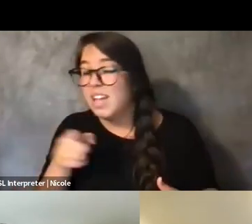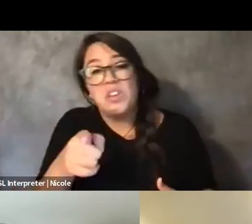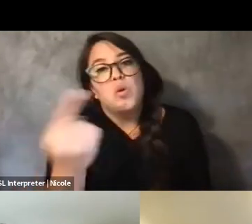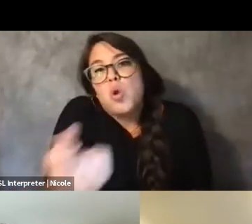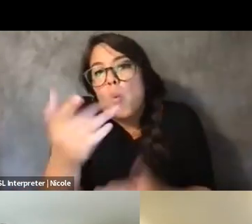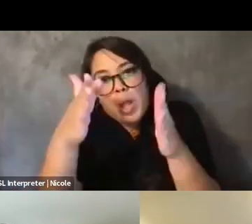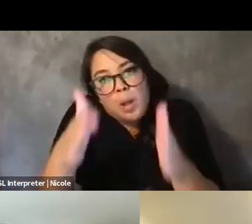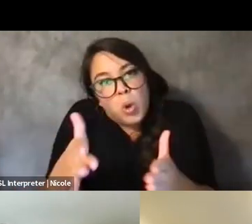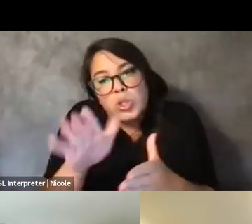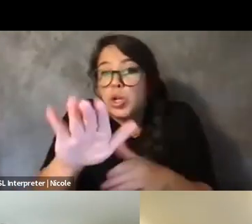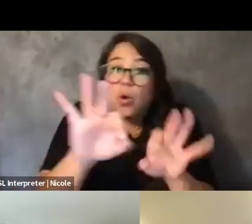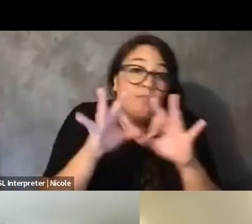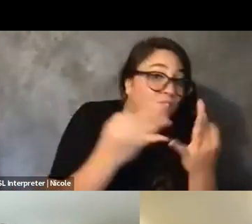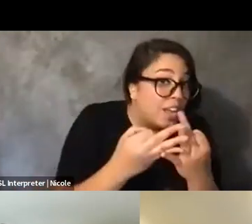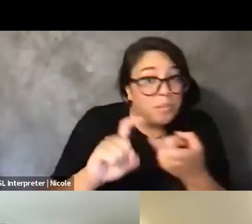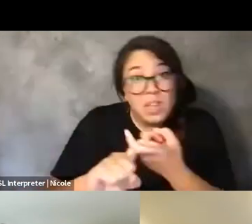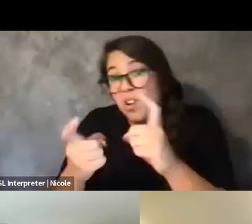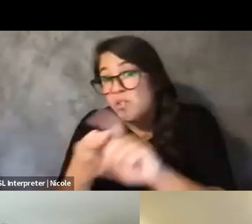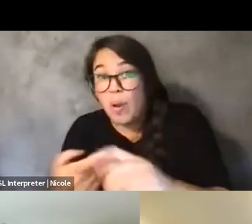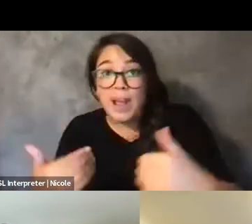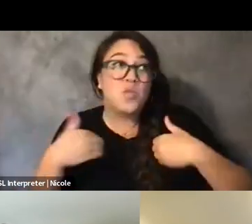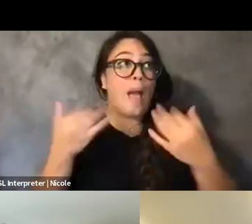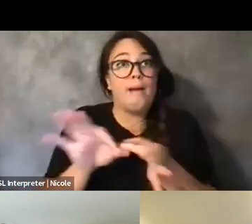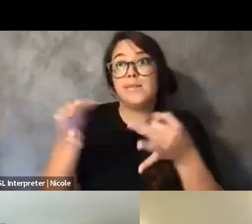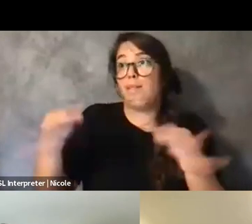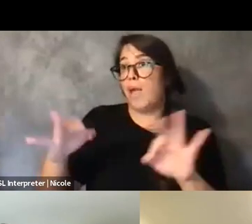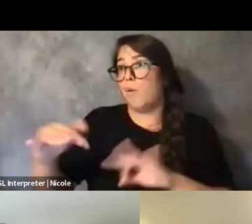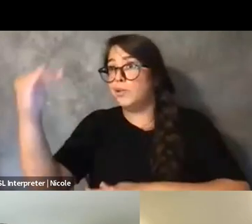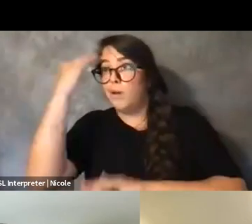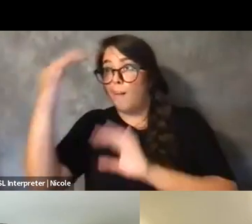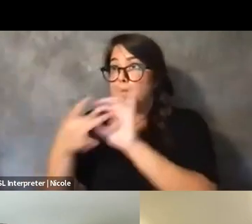or the only one in your family that has a language or maybe is doing this work.